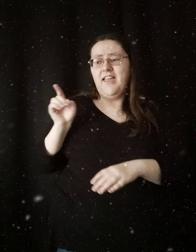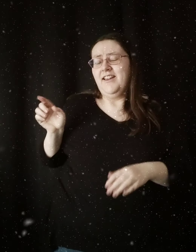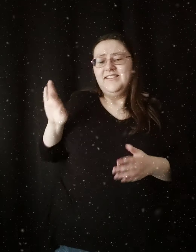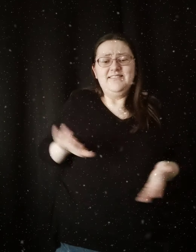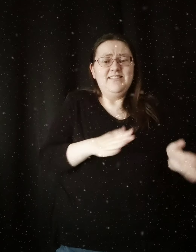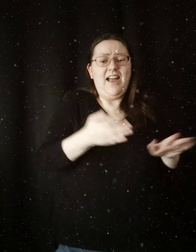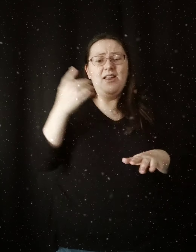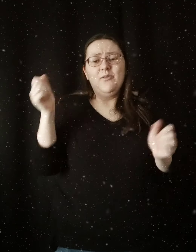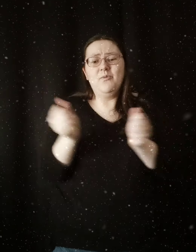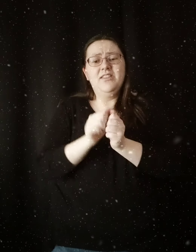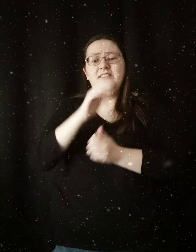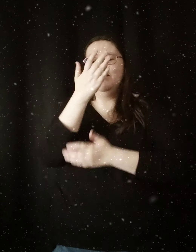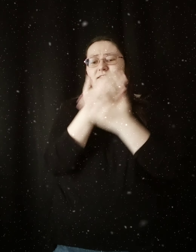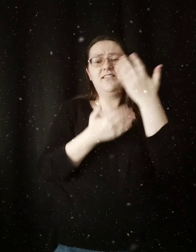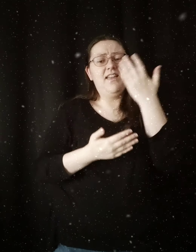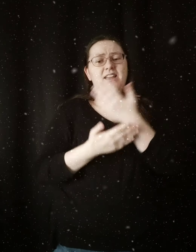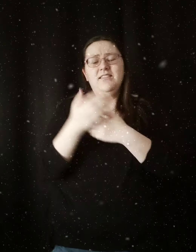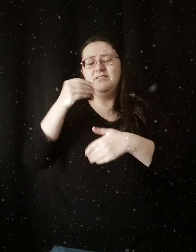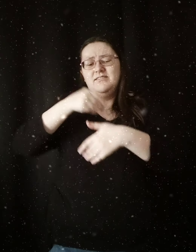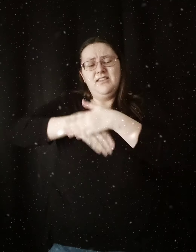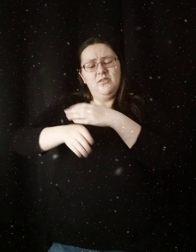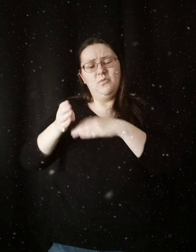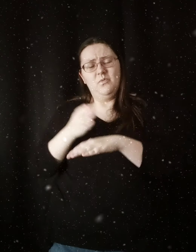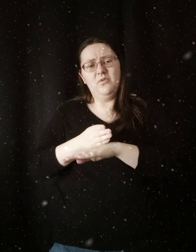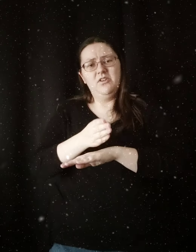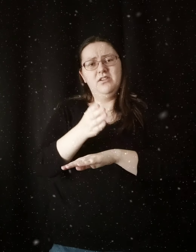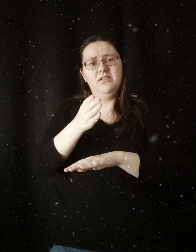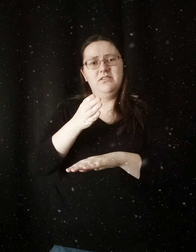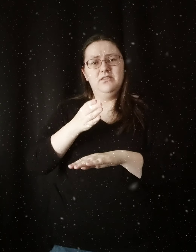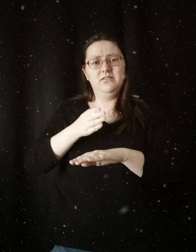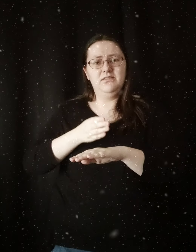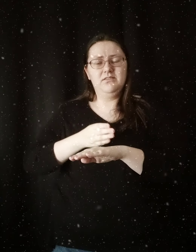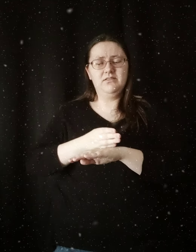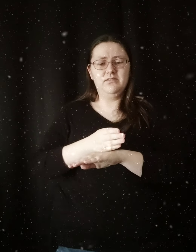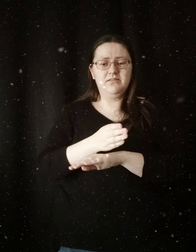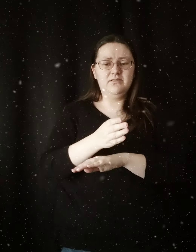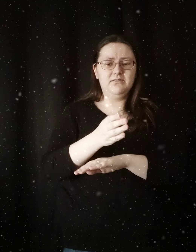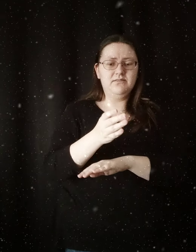And he died with his hands in wood